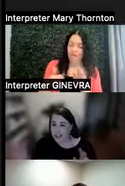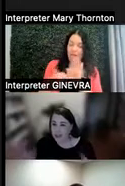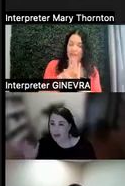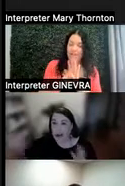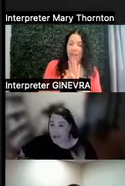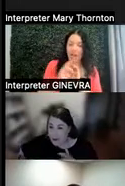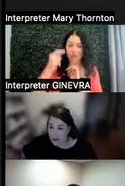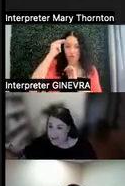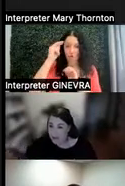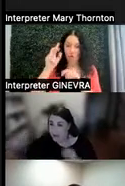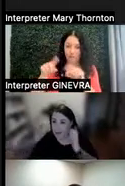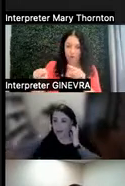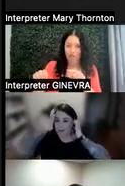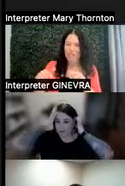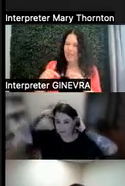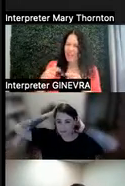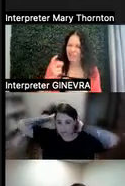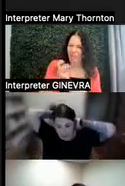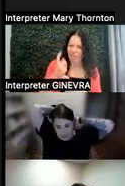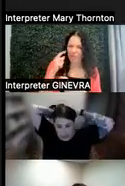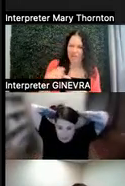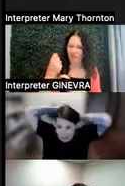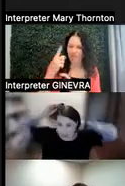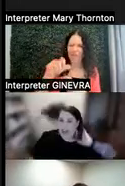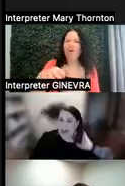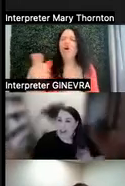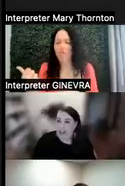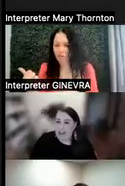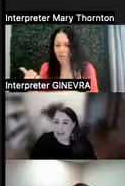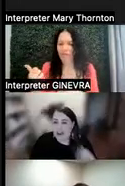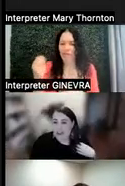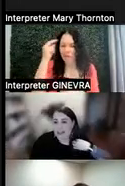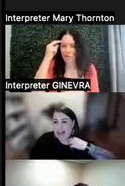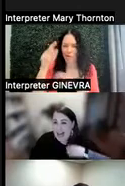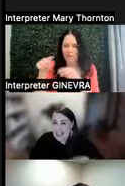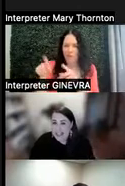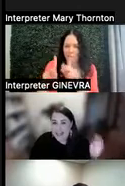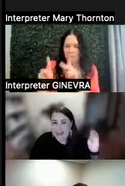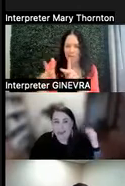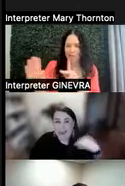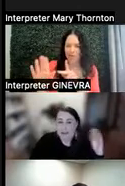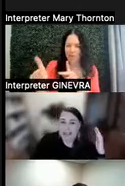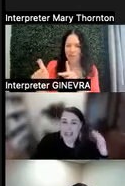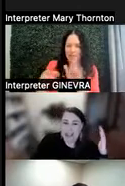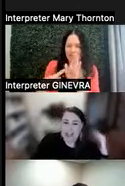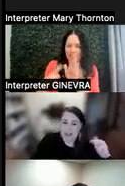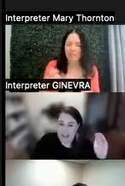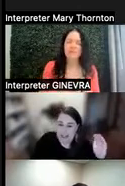about other neurodiverse people. All right, and then our last, when we think about setting expectation,